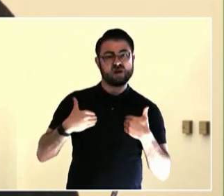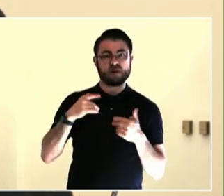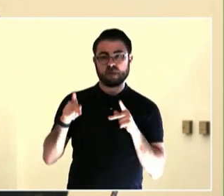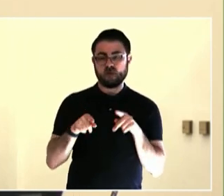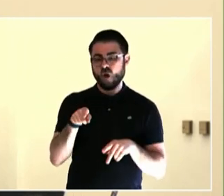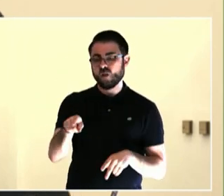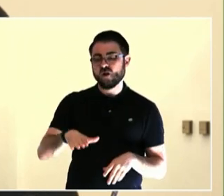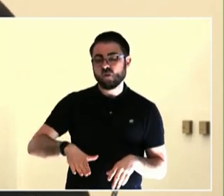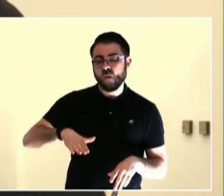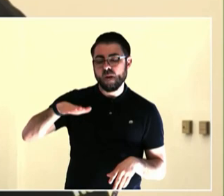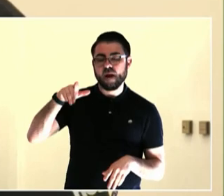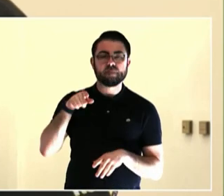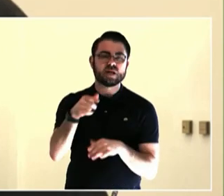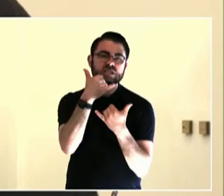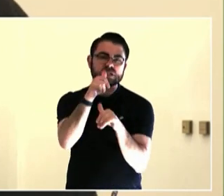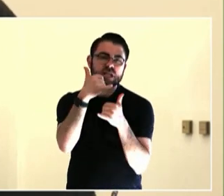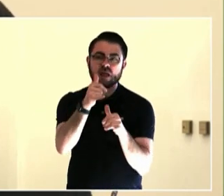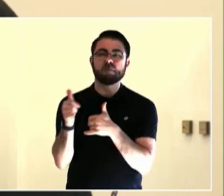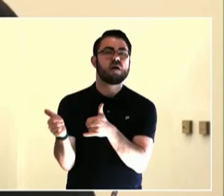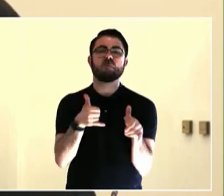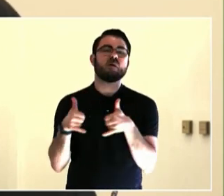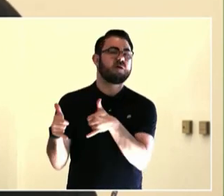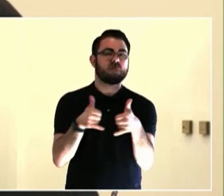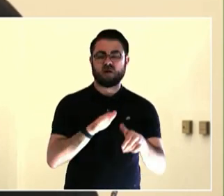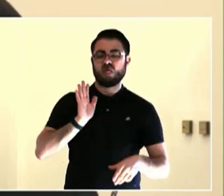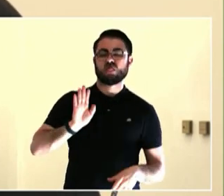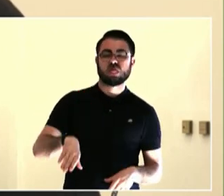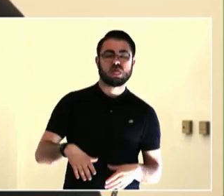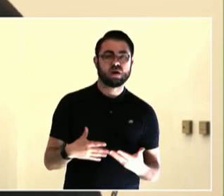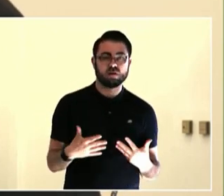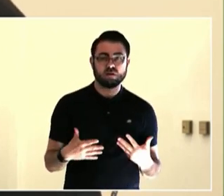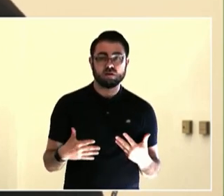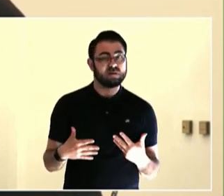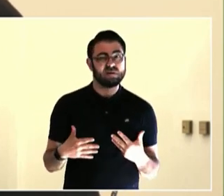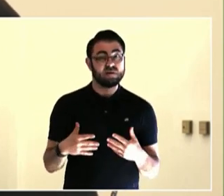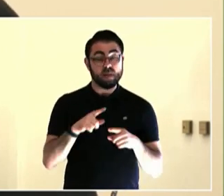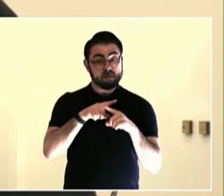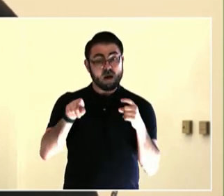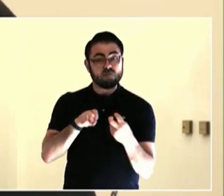The homeless-houseless team